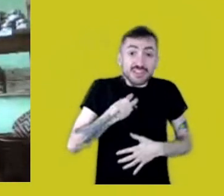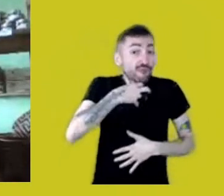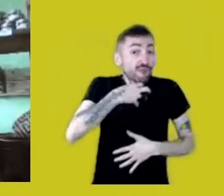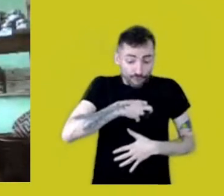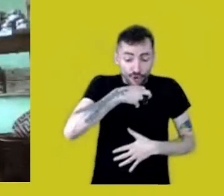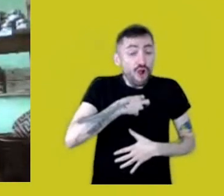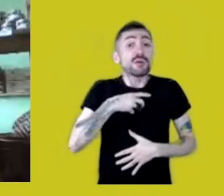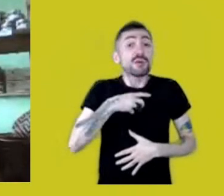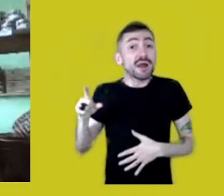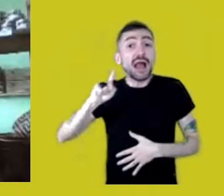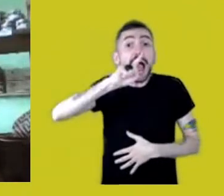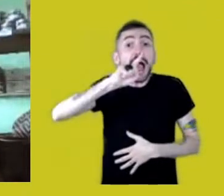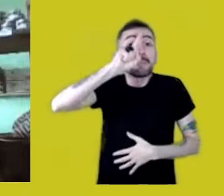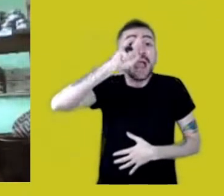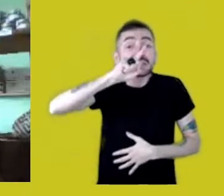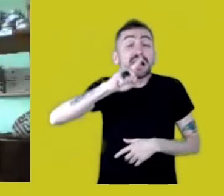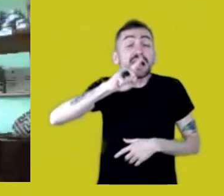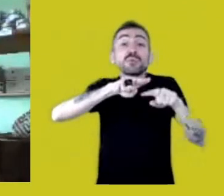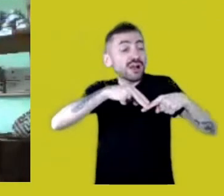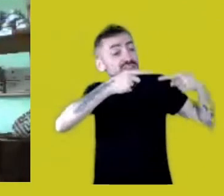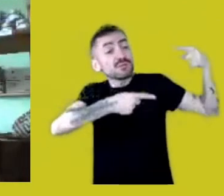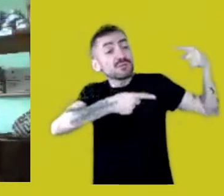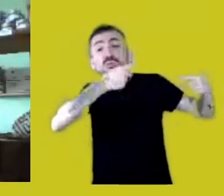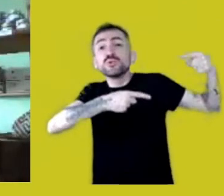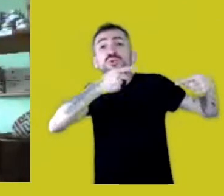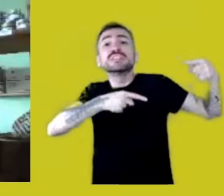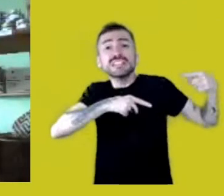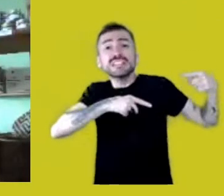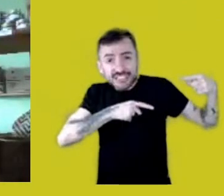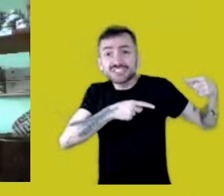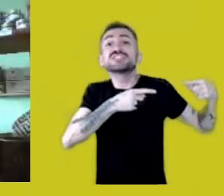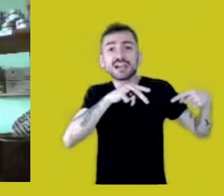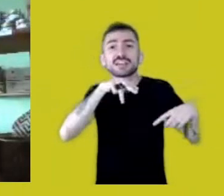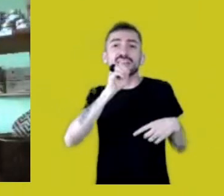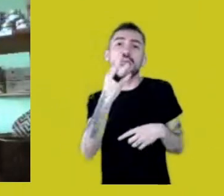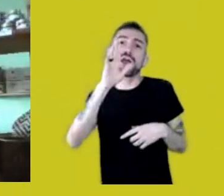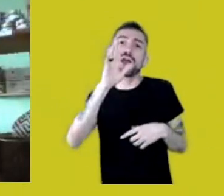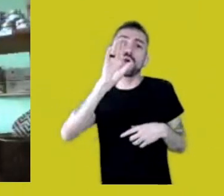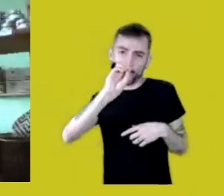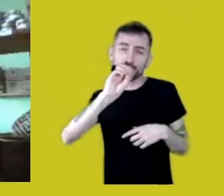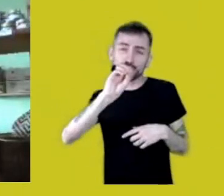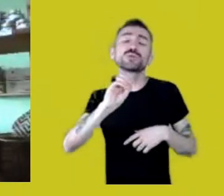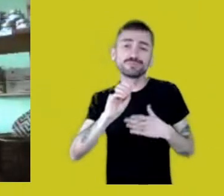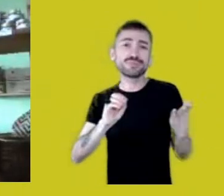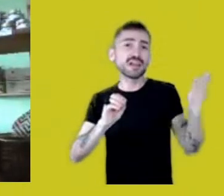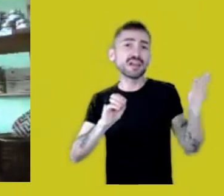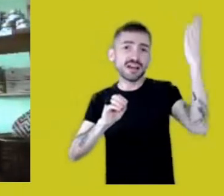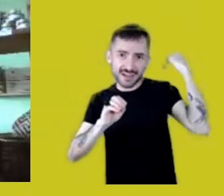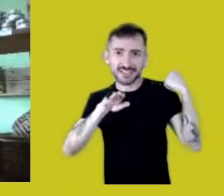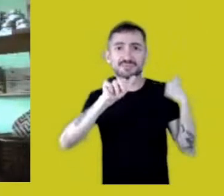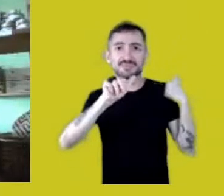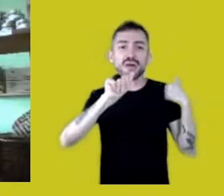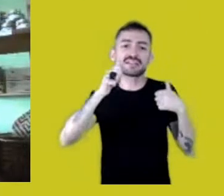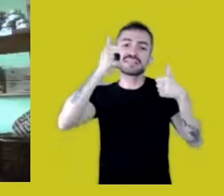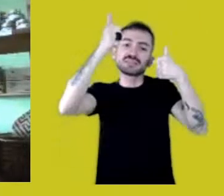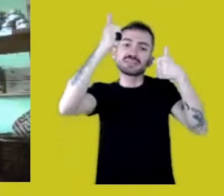by necropolitics, as Márcia Mura said so well. “The head thinks where the feet tread.”